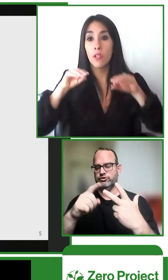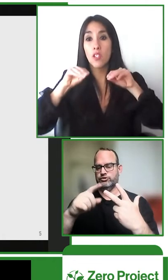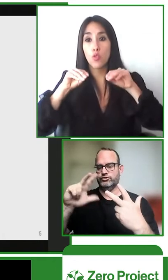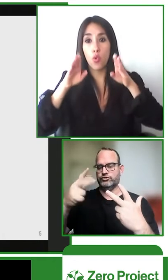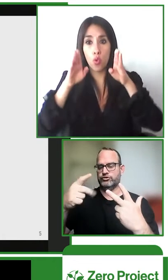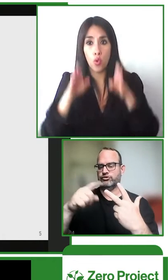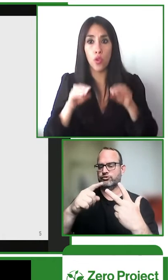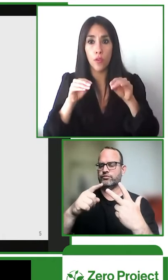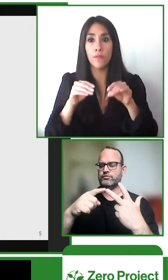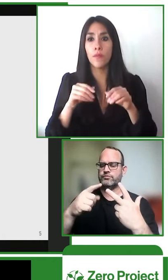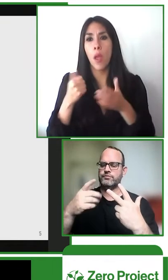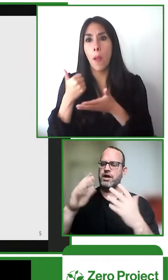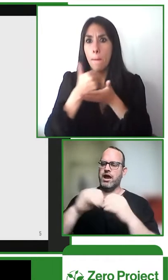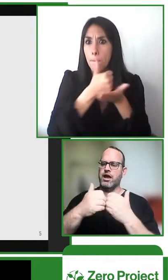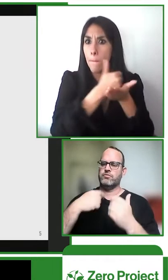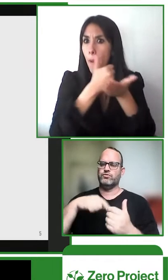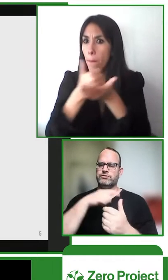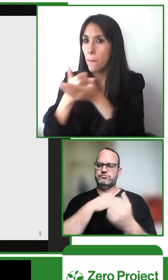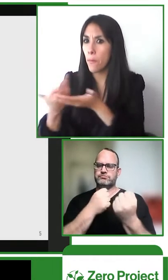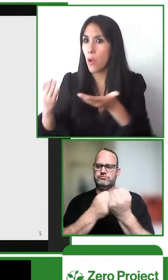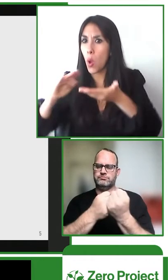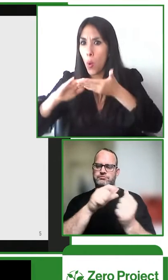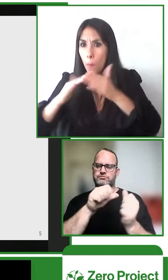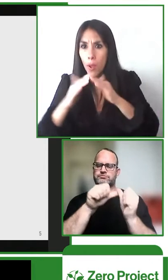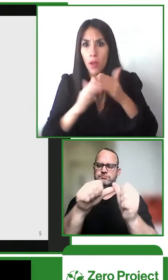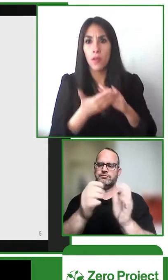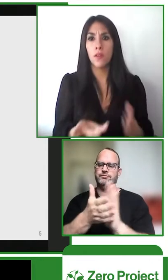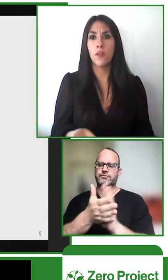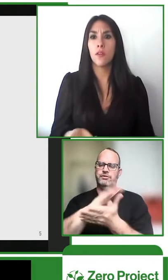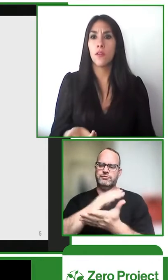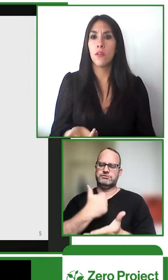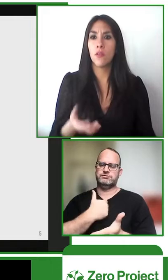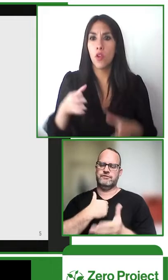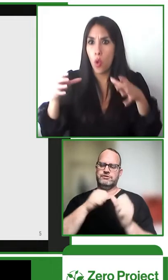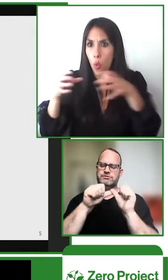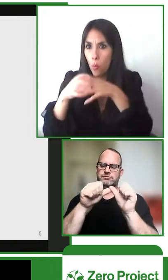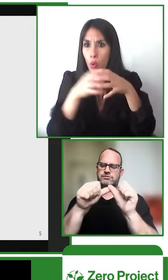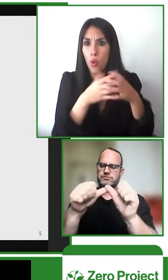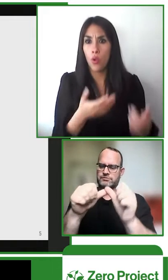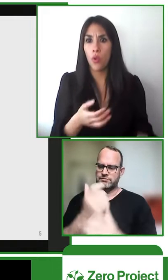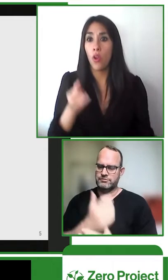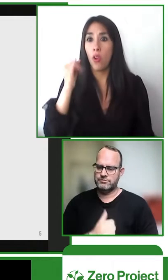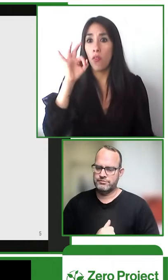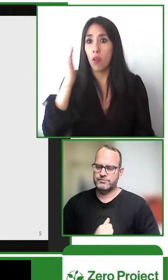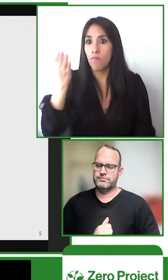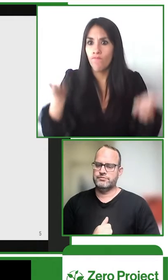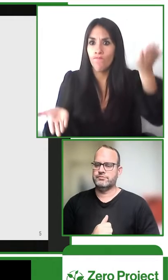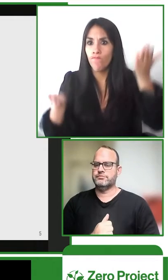languages of other countries and in addition part of our strategy is to work with